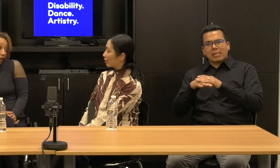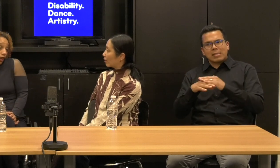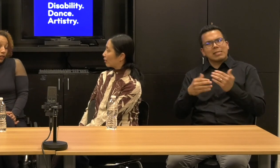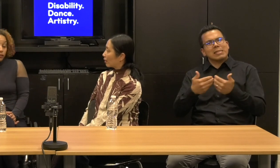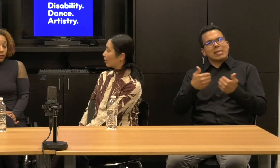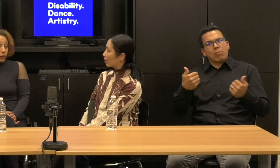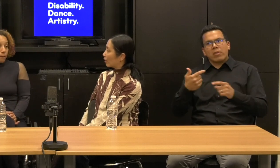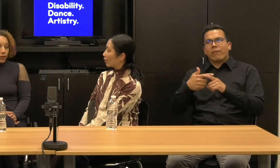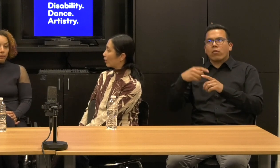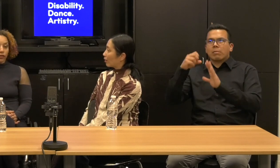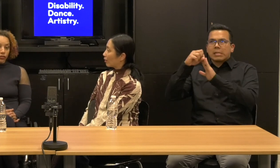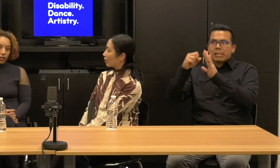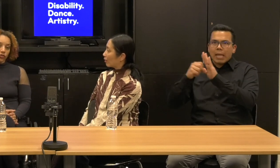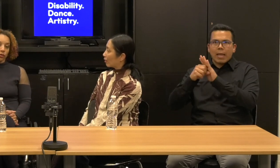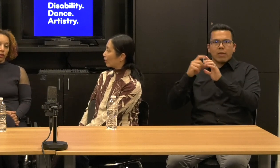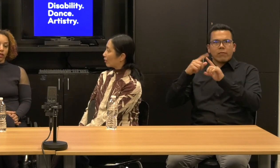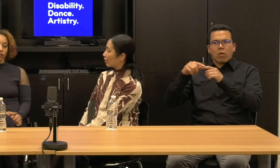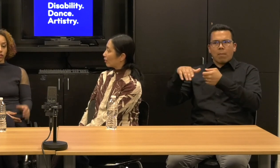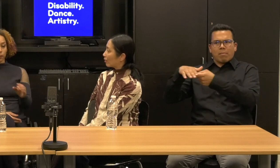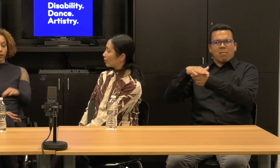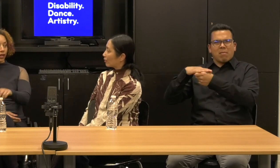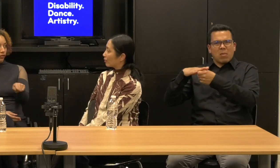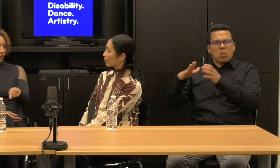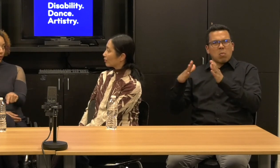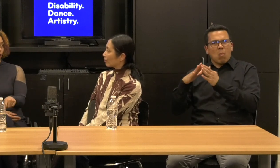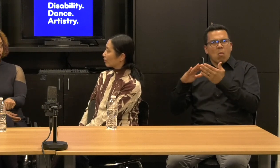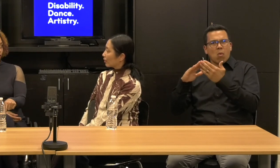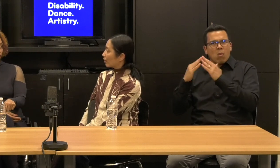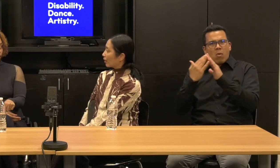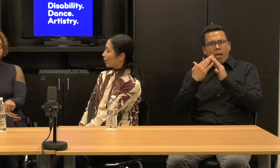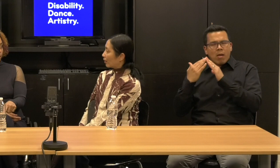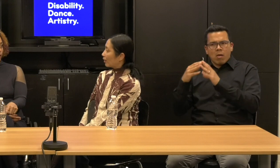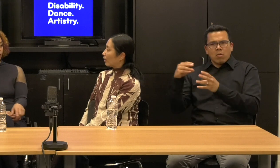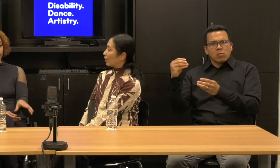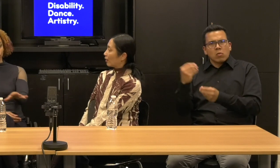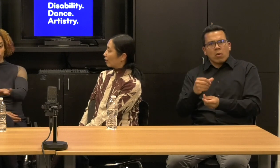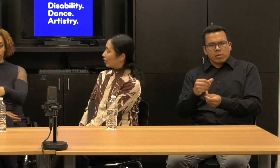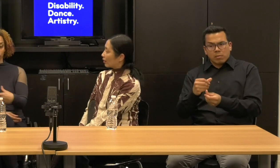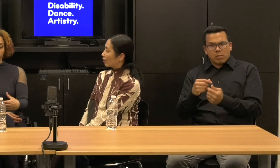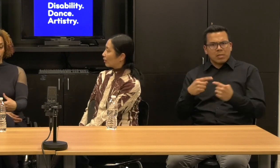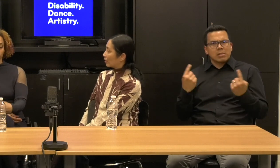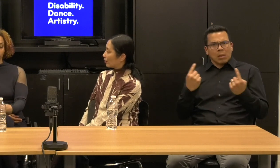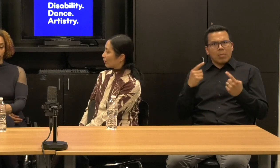but it makes sense to me that someone has to pay, but it shouldn't necessarily be the